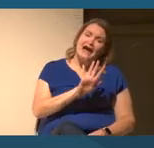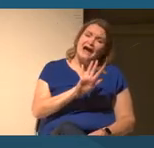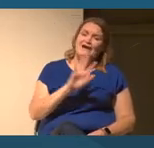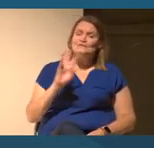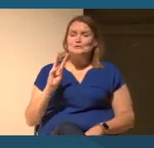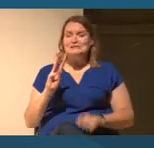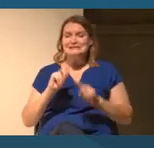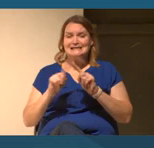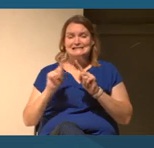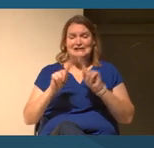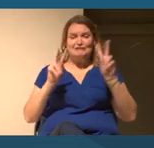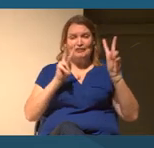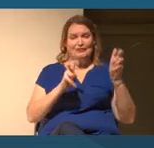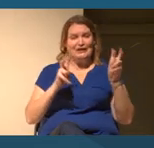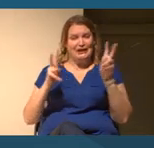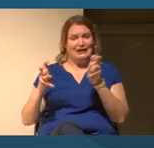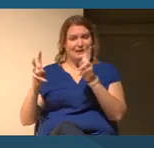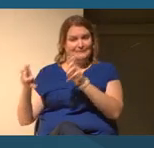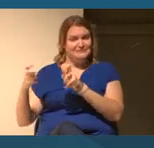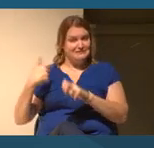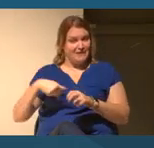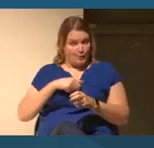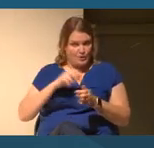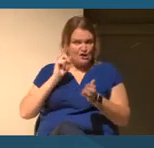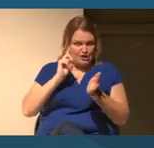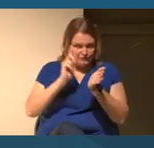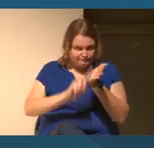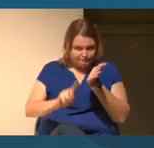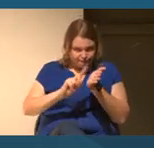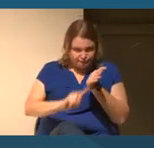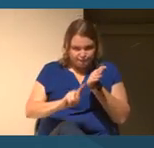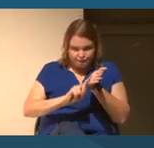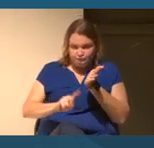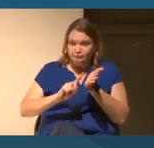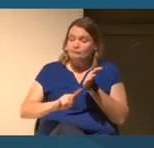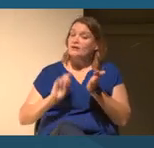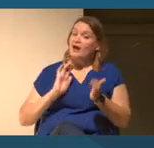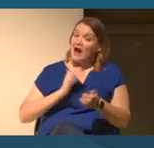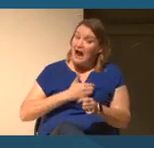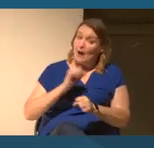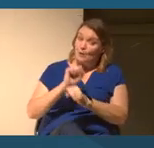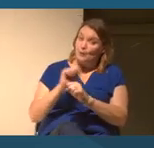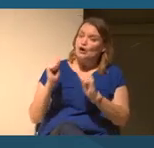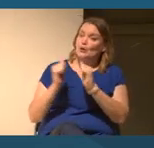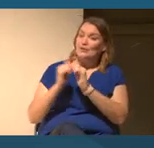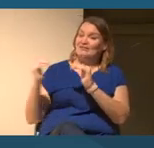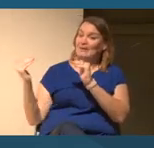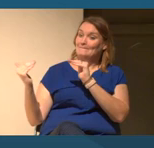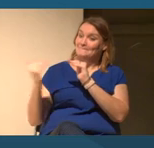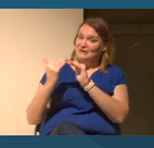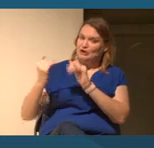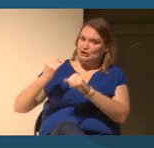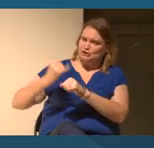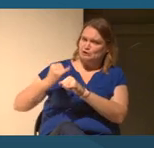investigating. We are doing a lot of our work with peer institutions, especially museums around the country.